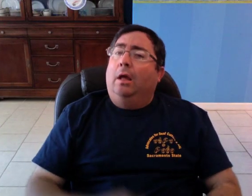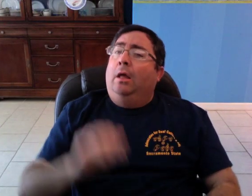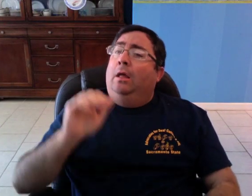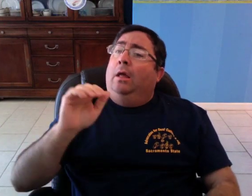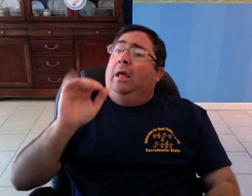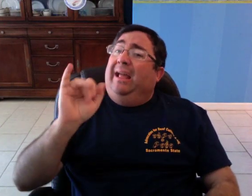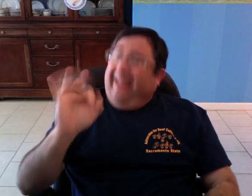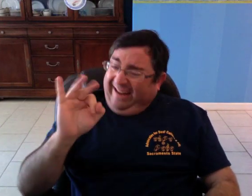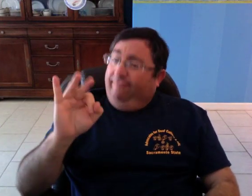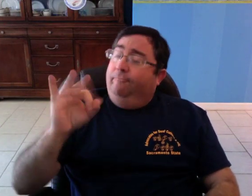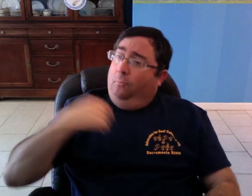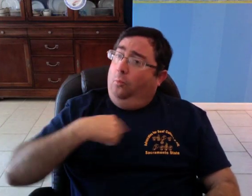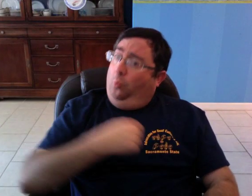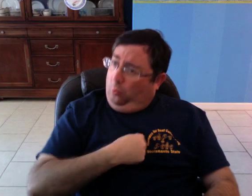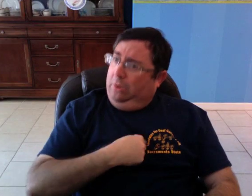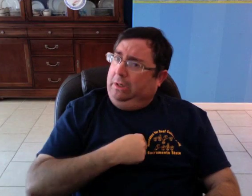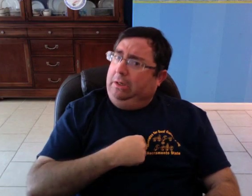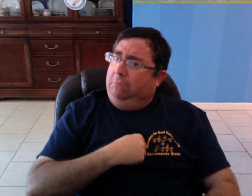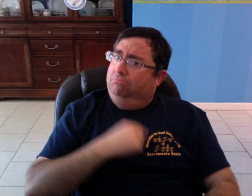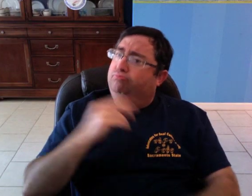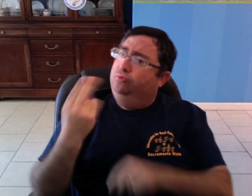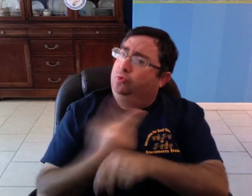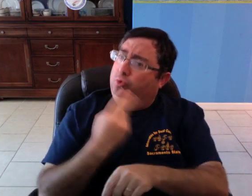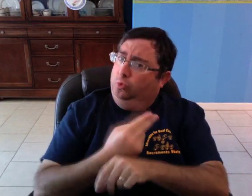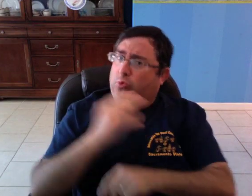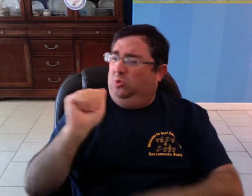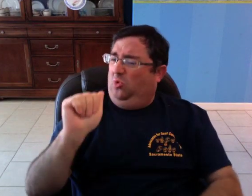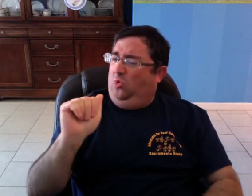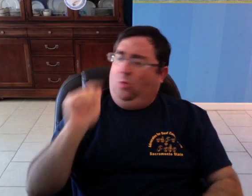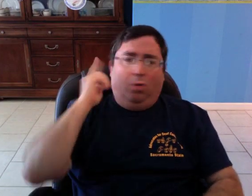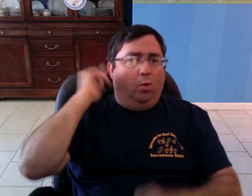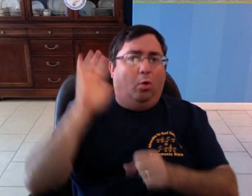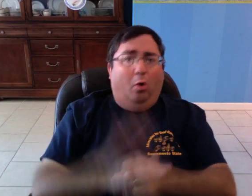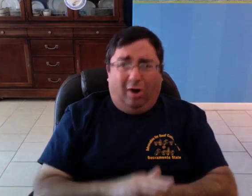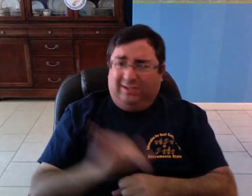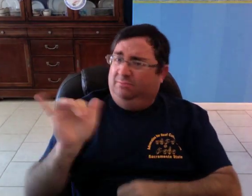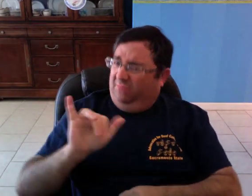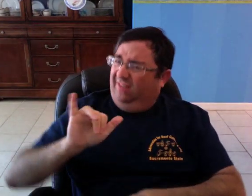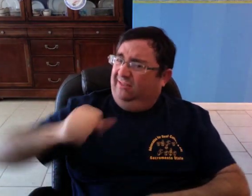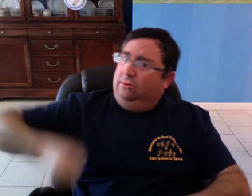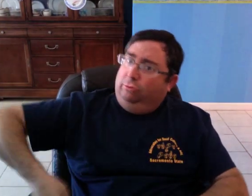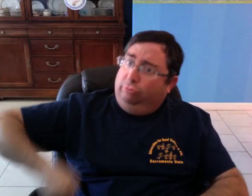If we were to use audism as a "crutch"